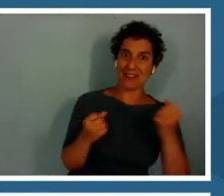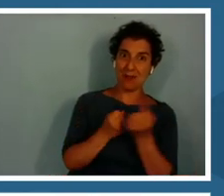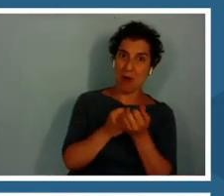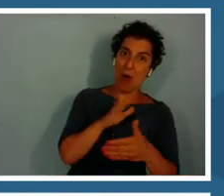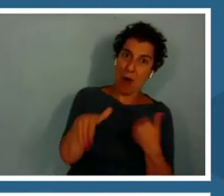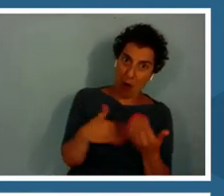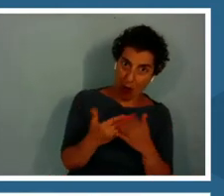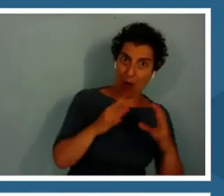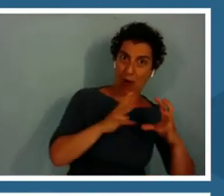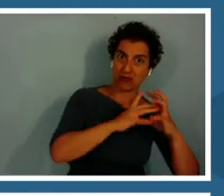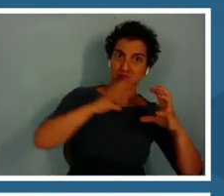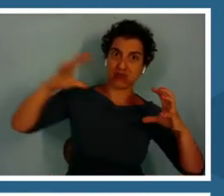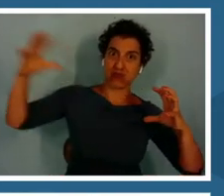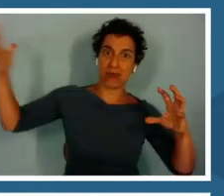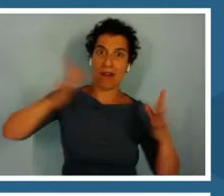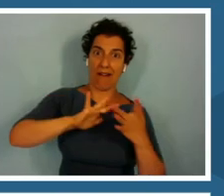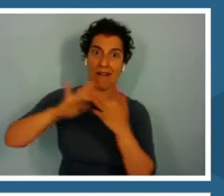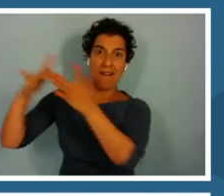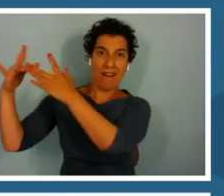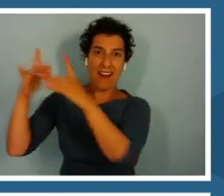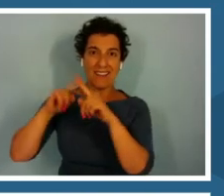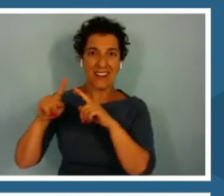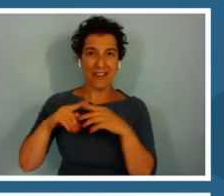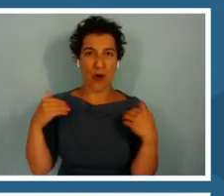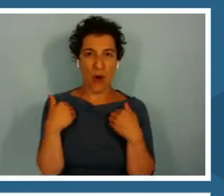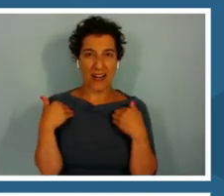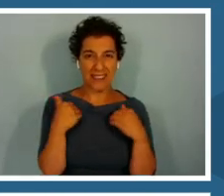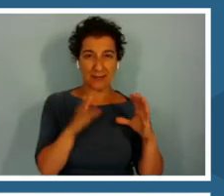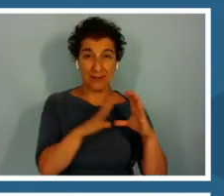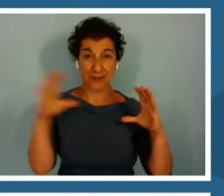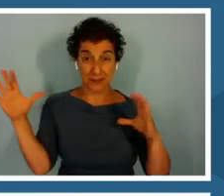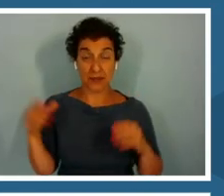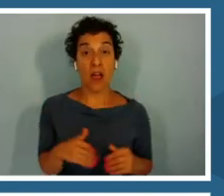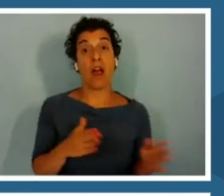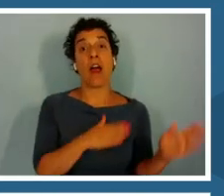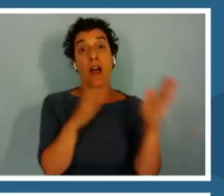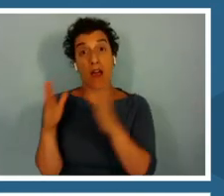When they are done they go back for those reflection questions.